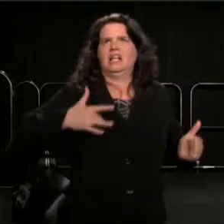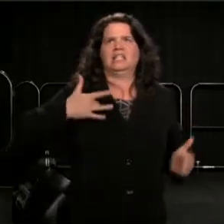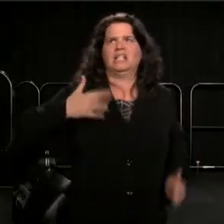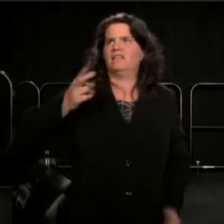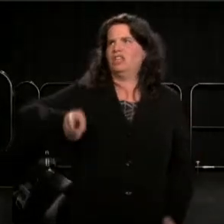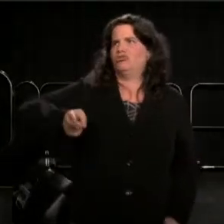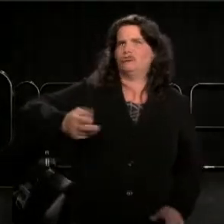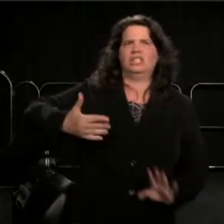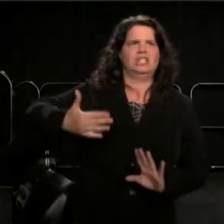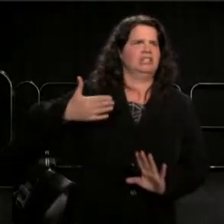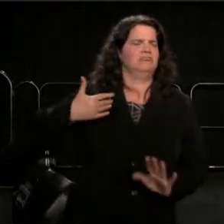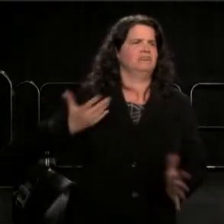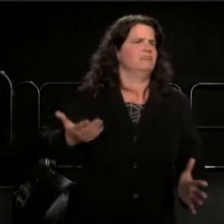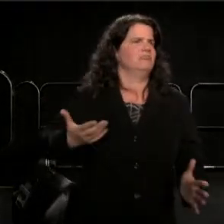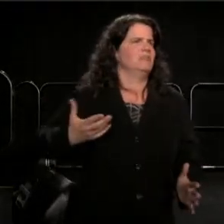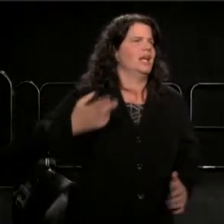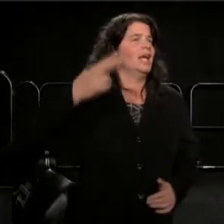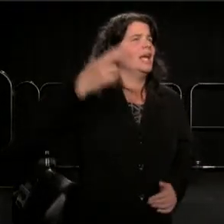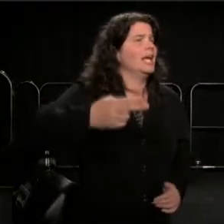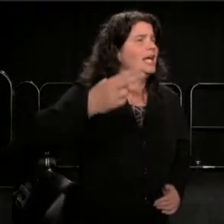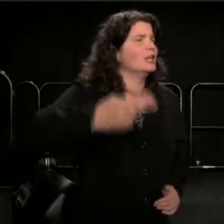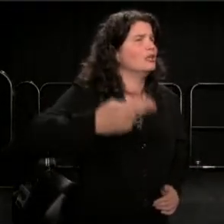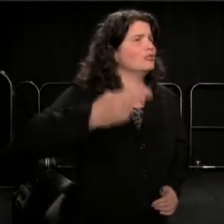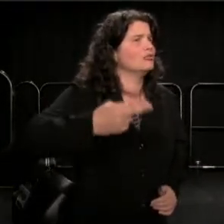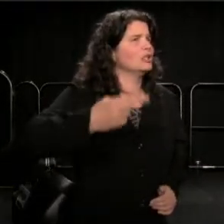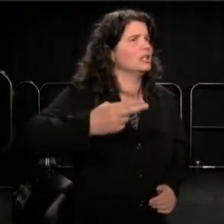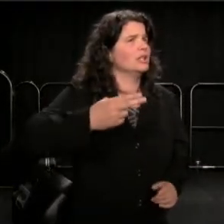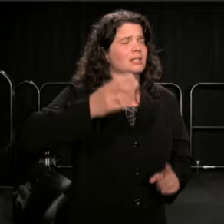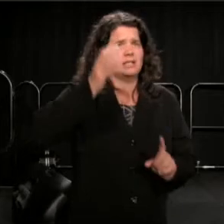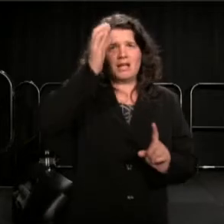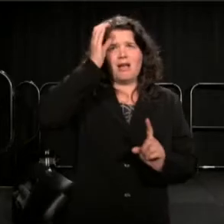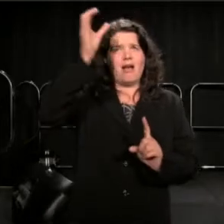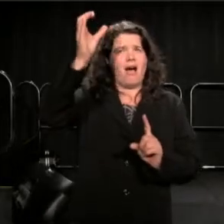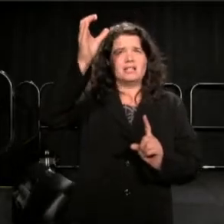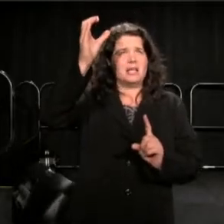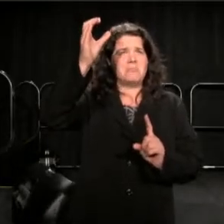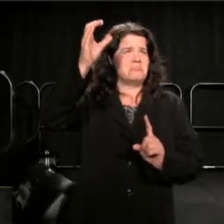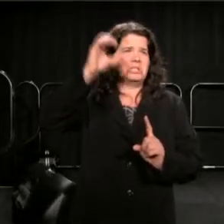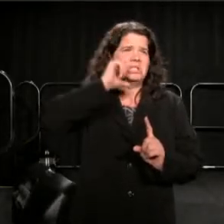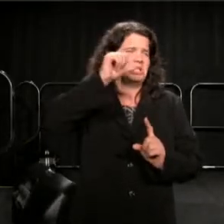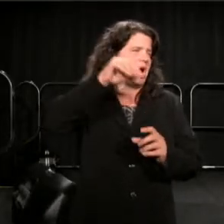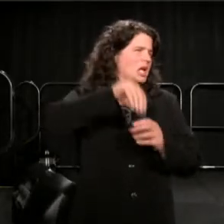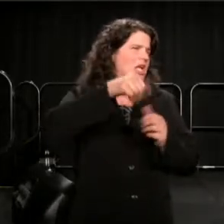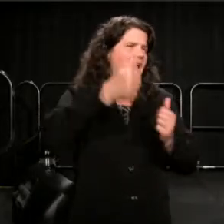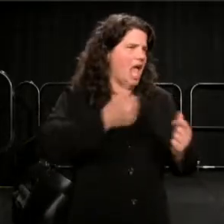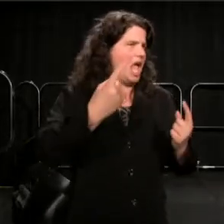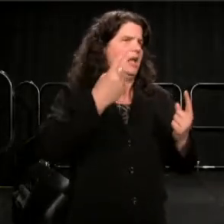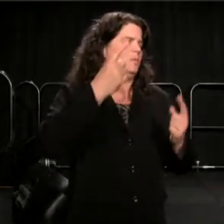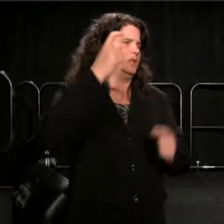And history is a concept that exists in almost nobody's mind. I'm trying to say this,